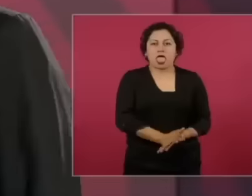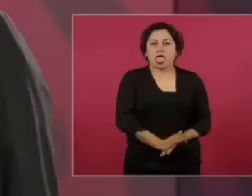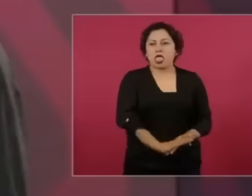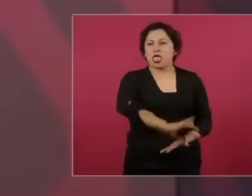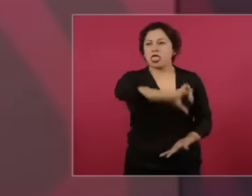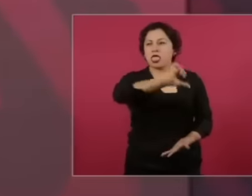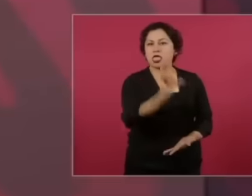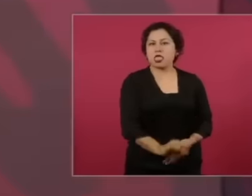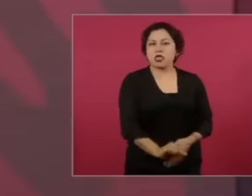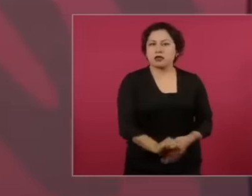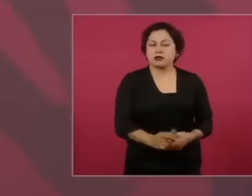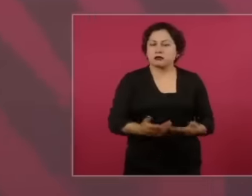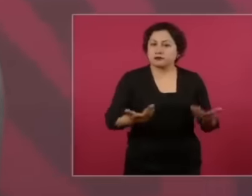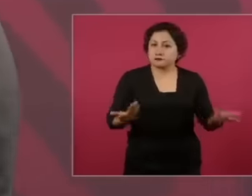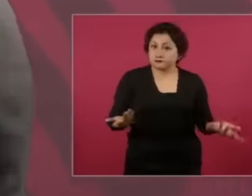Why don't you put